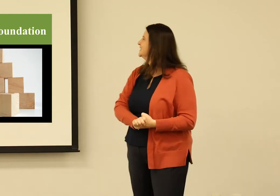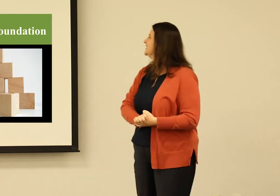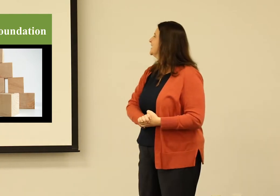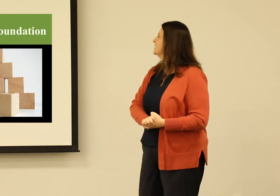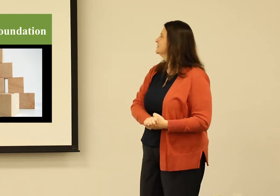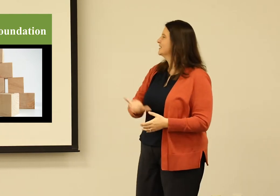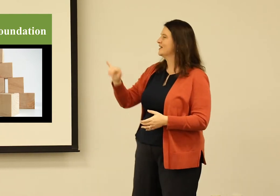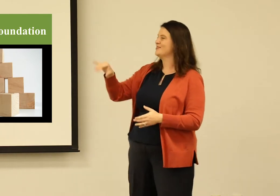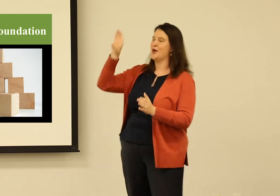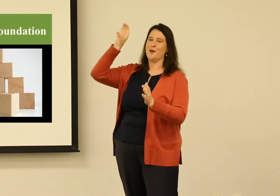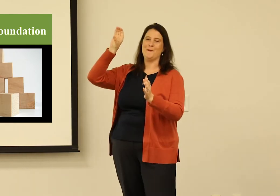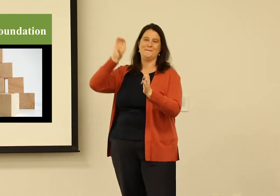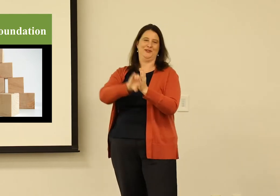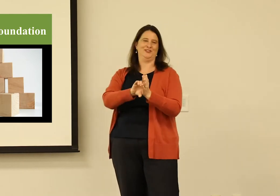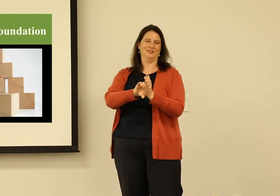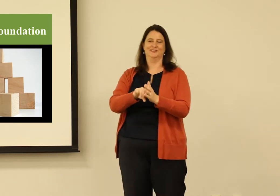And I understand about building a foundation.